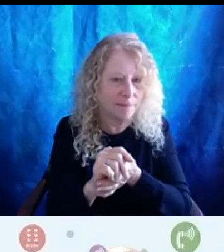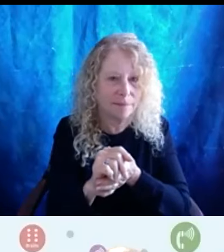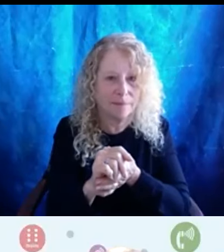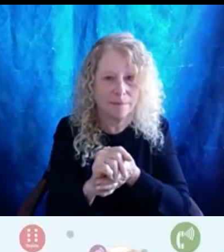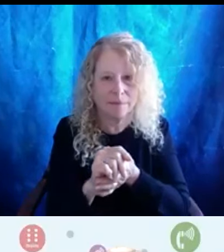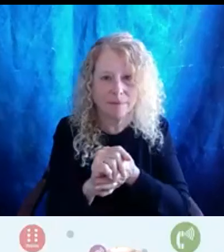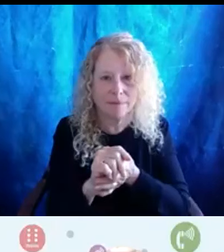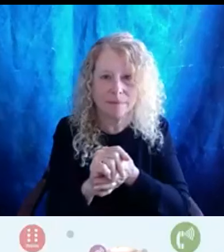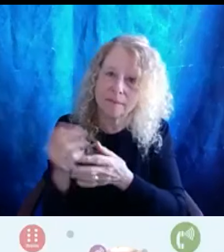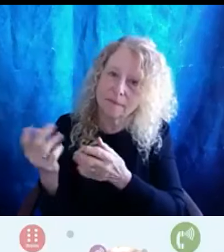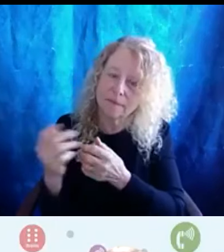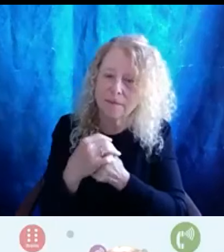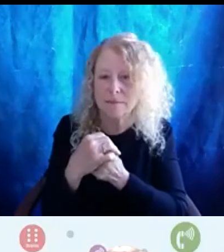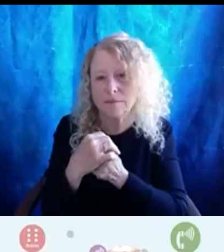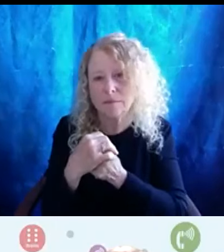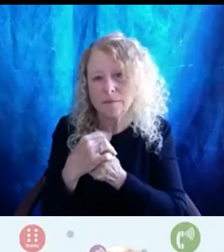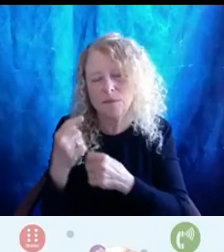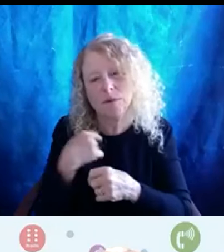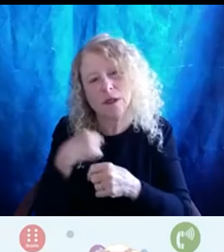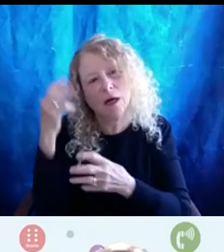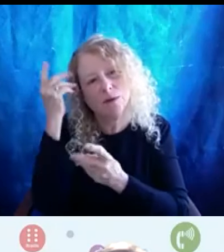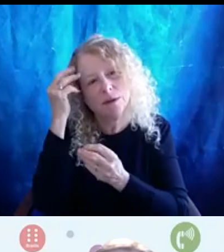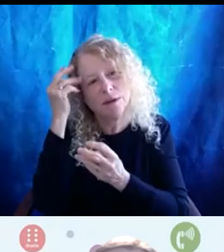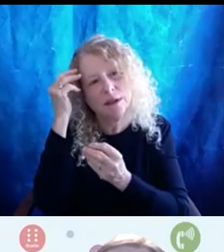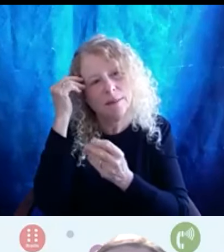I was thinking about, as you were talking